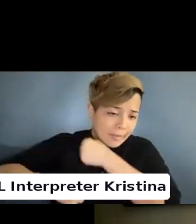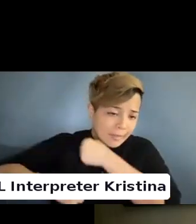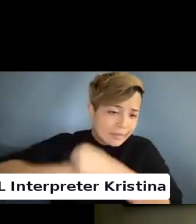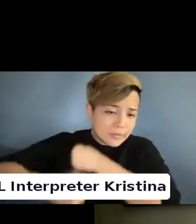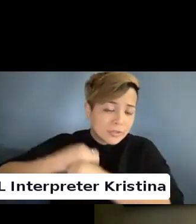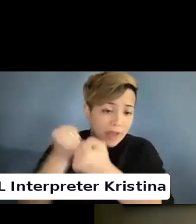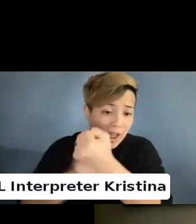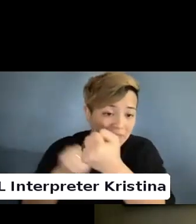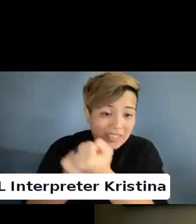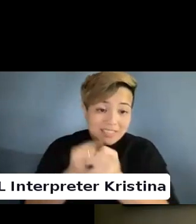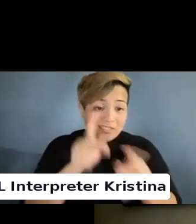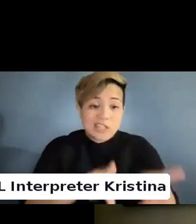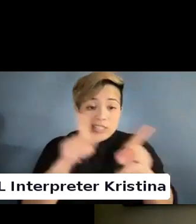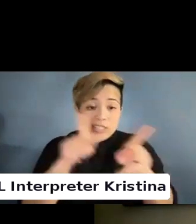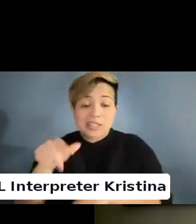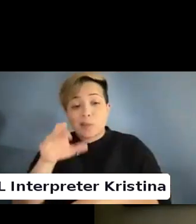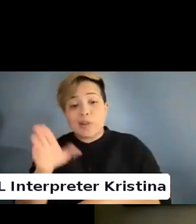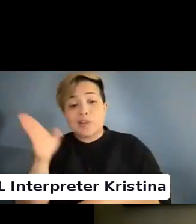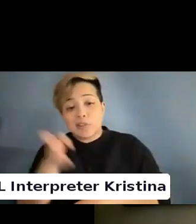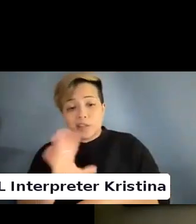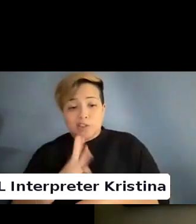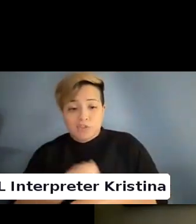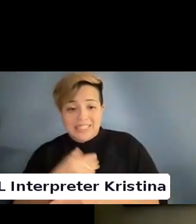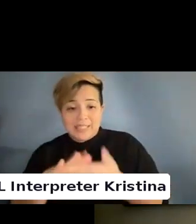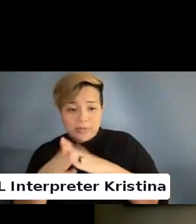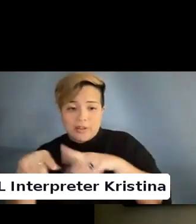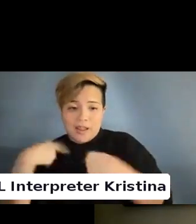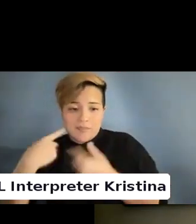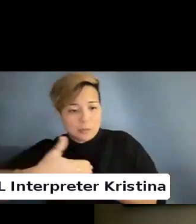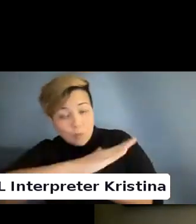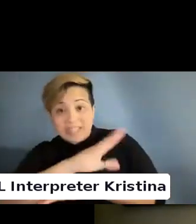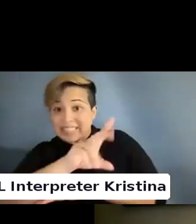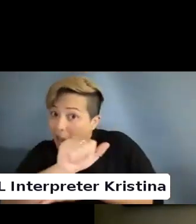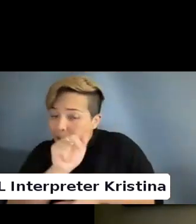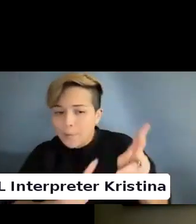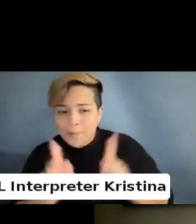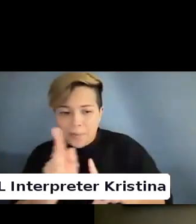just as queer/ trans community types excluded disabled people.